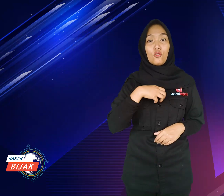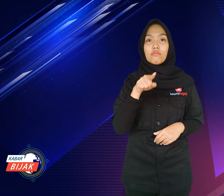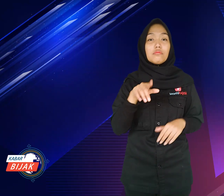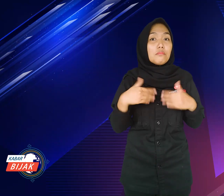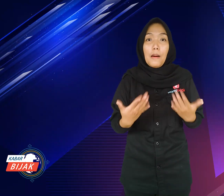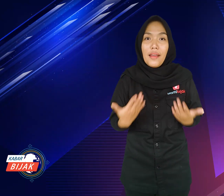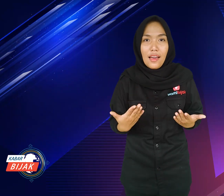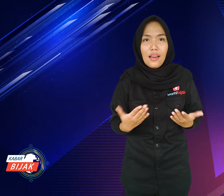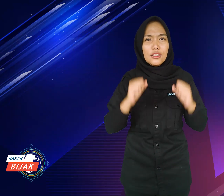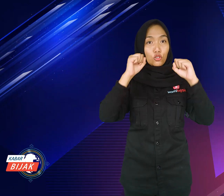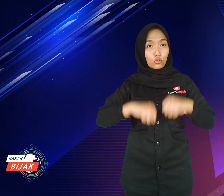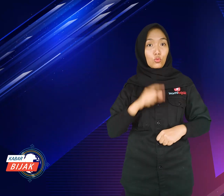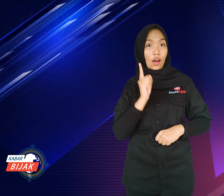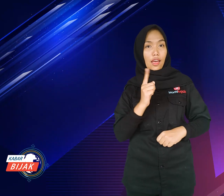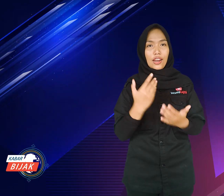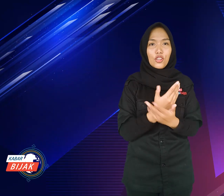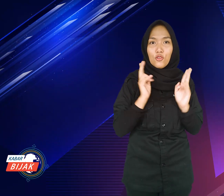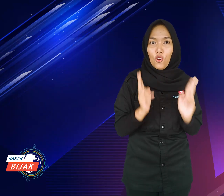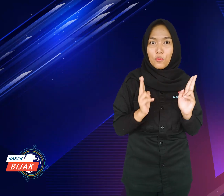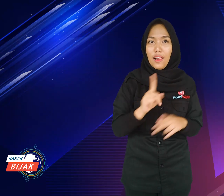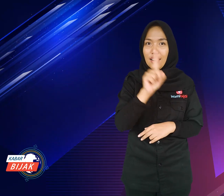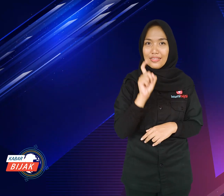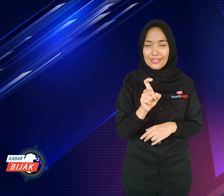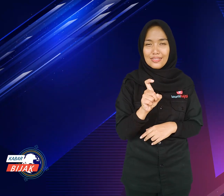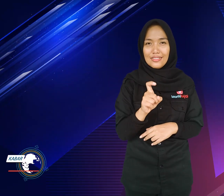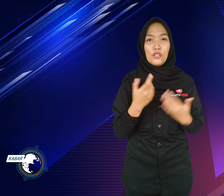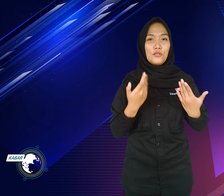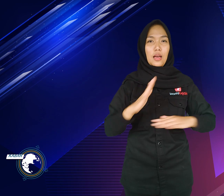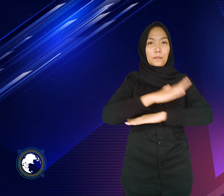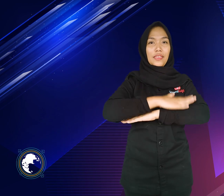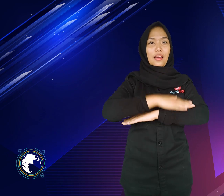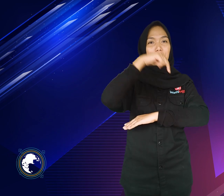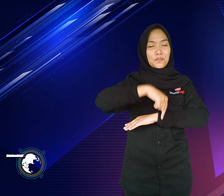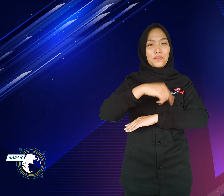What do you think? Do you agree with this new normal rule? That's all the news today.